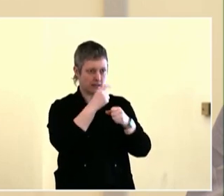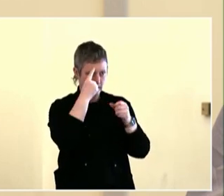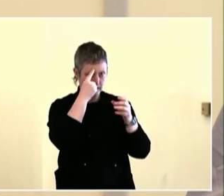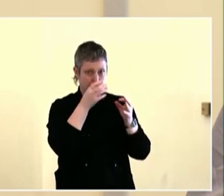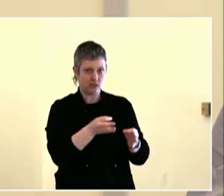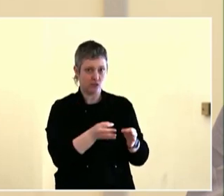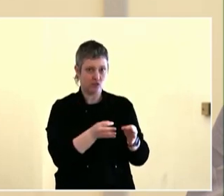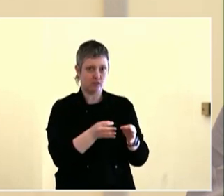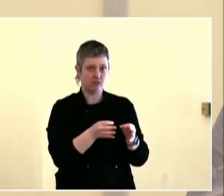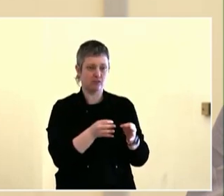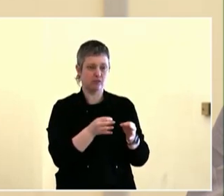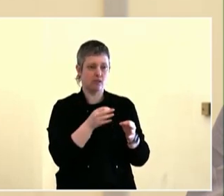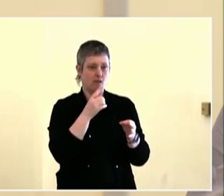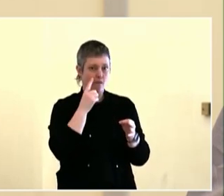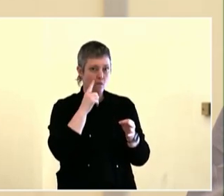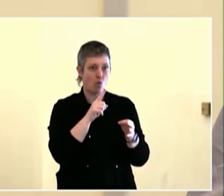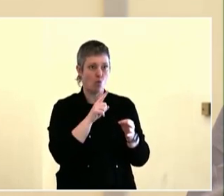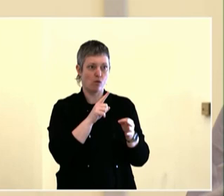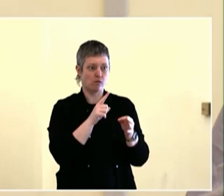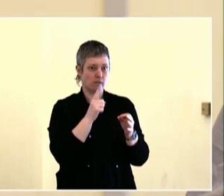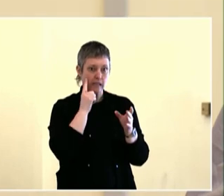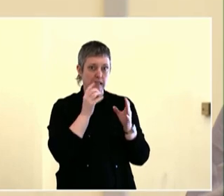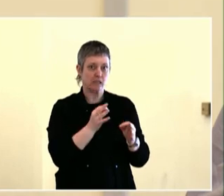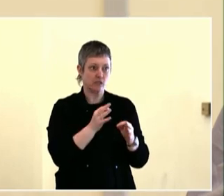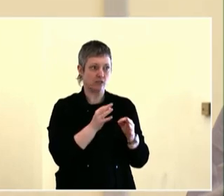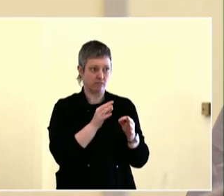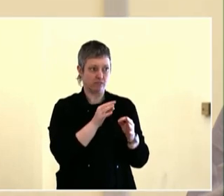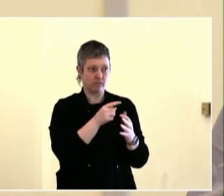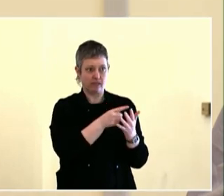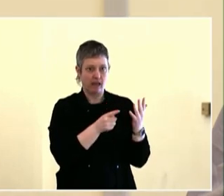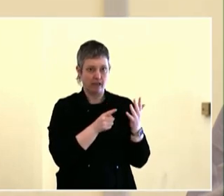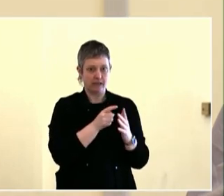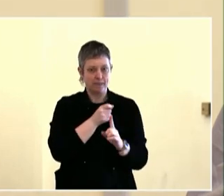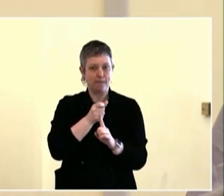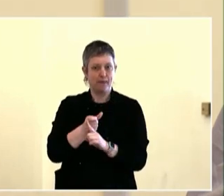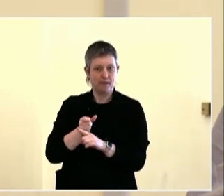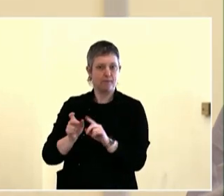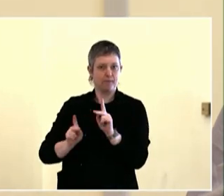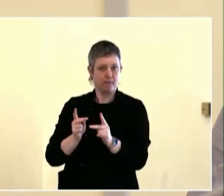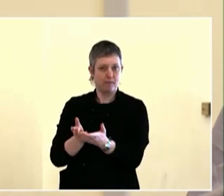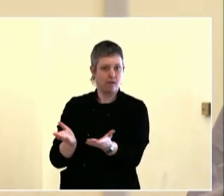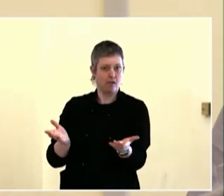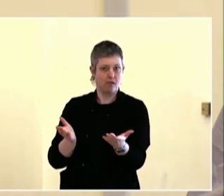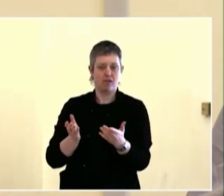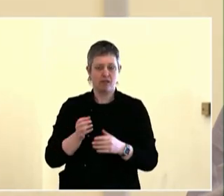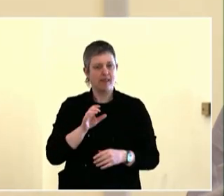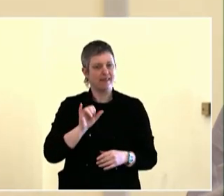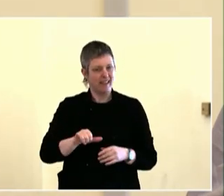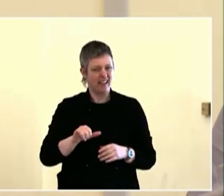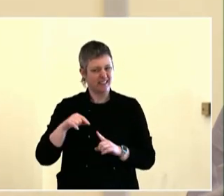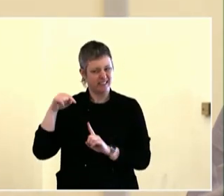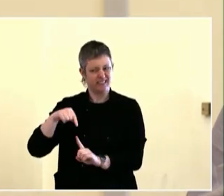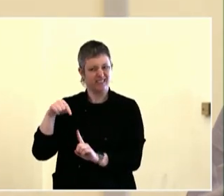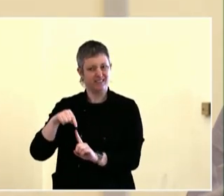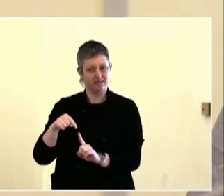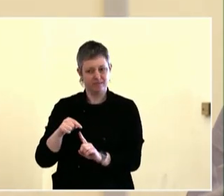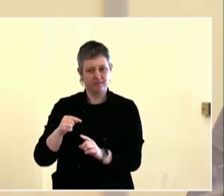And that's just me saying yay for being on the board. Thank you. Let's hear it for team one.